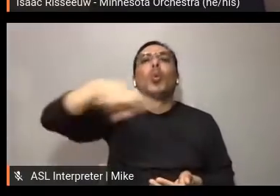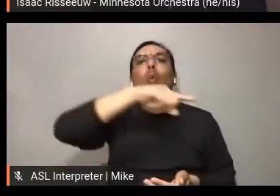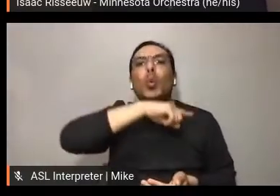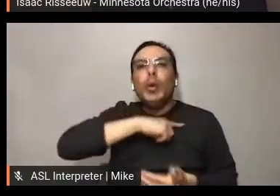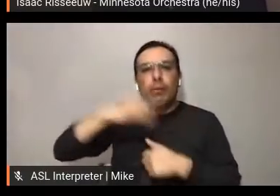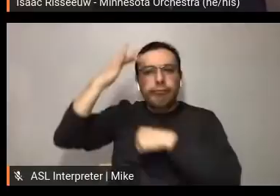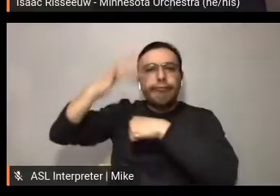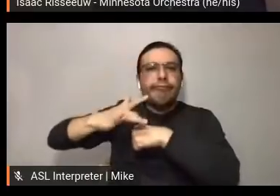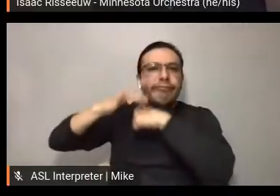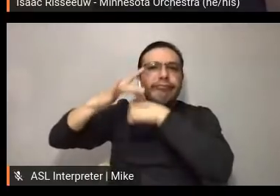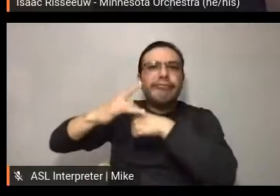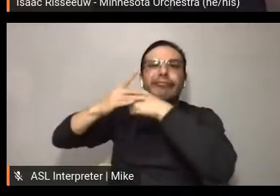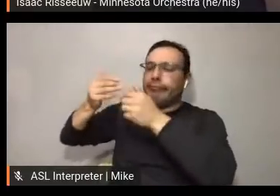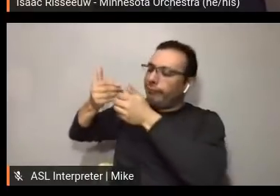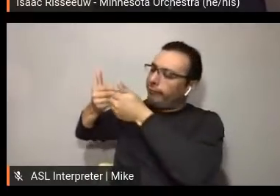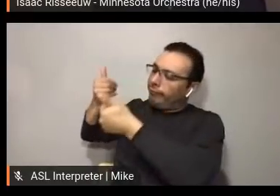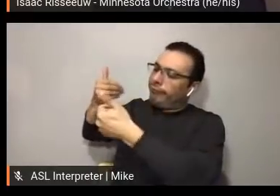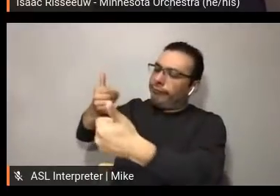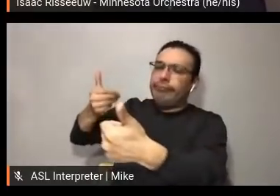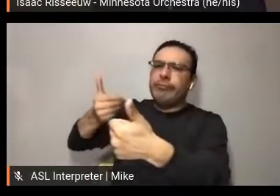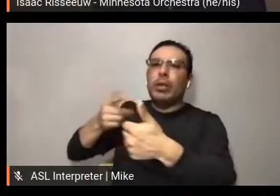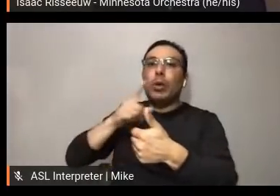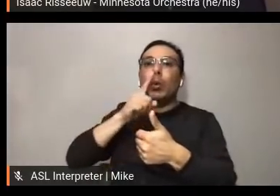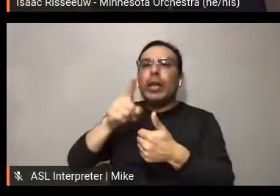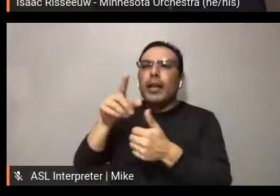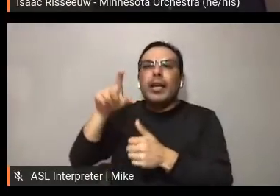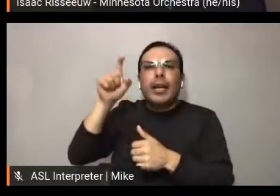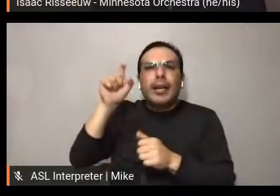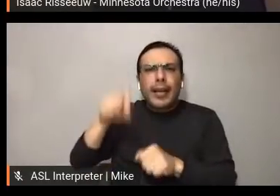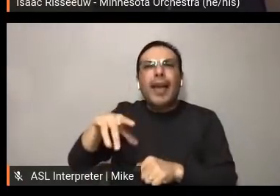through digital, we obviously are trying to find that commonality.